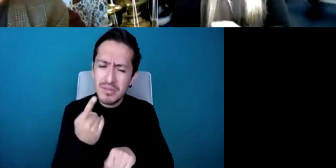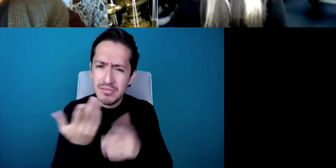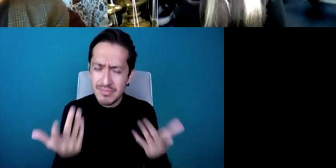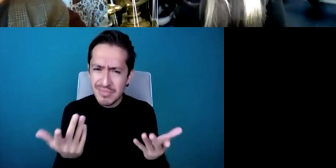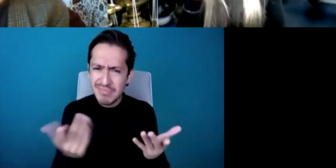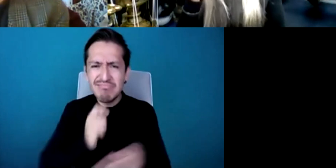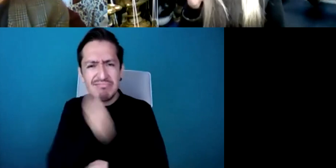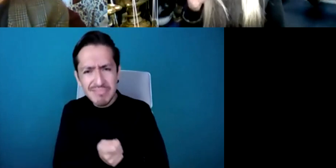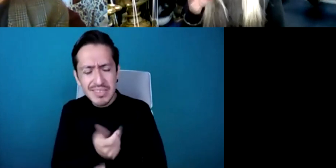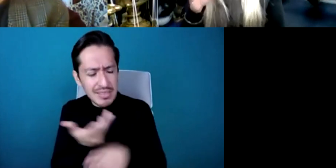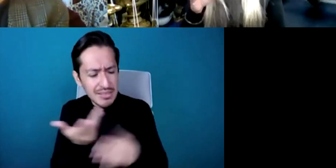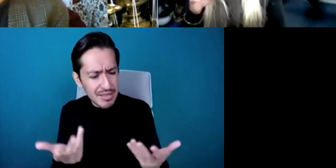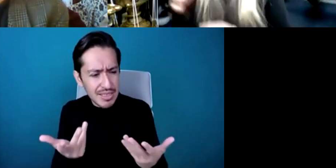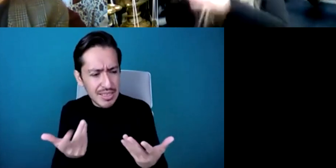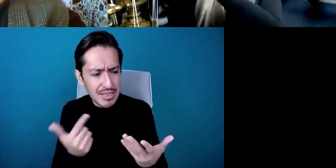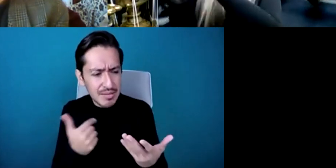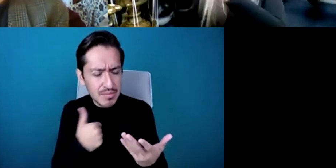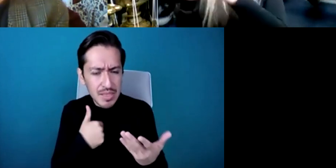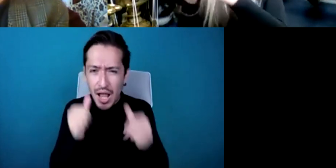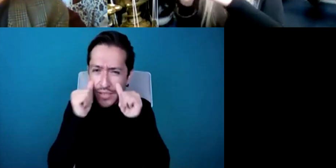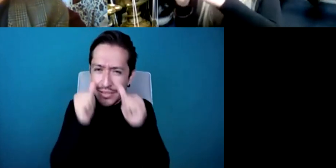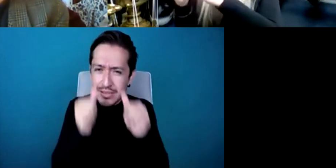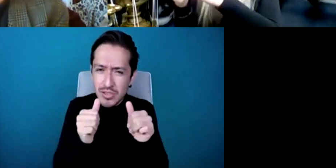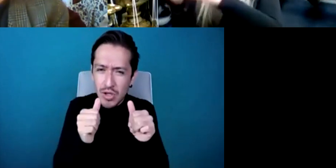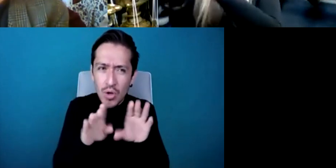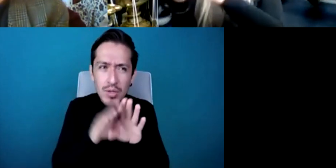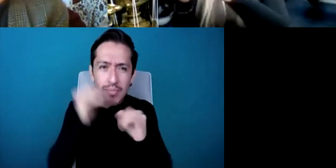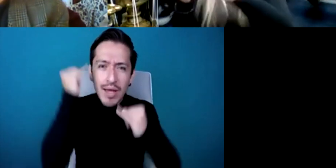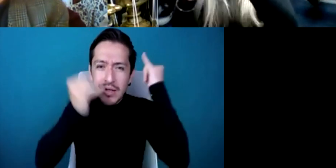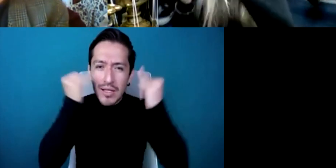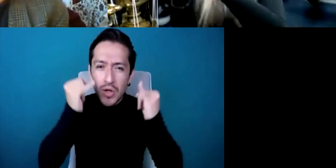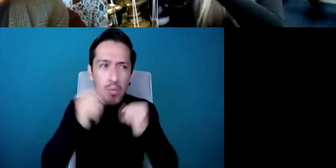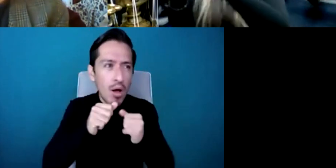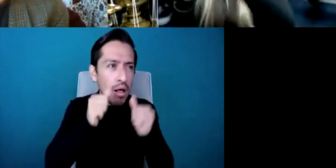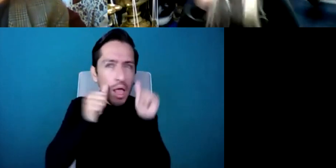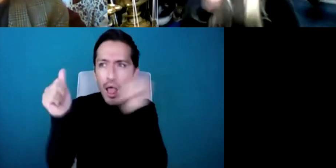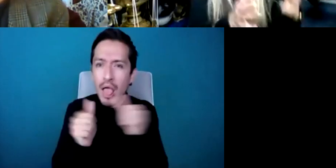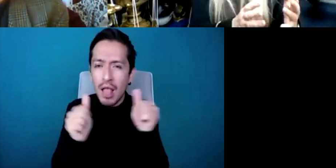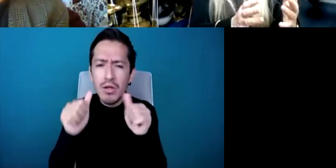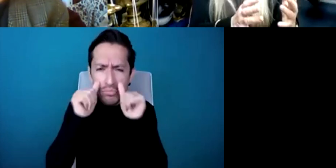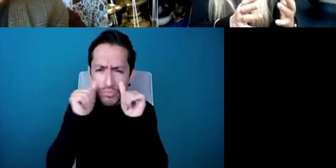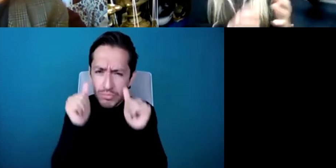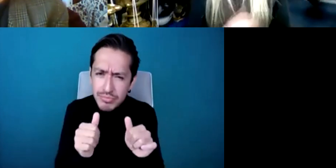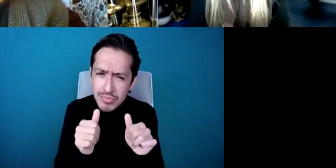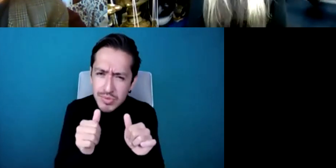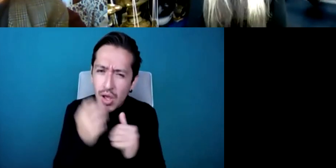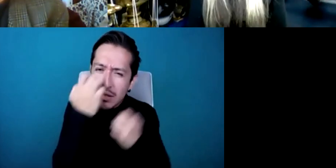can be better explored now this can only happen through the natural journey of time so, I don't